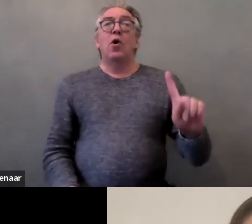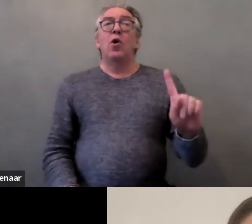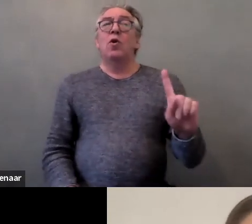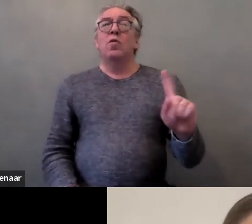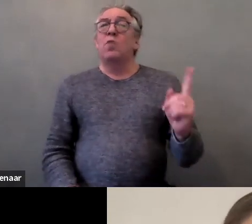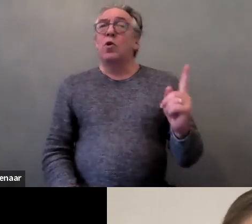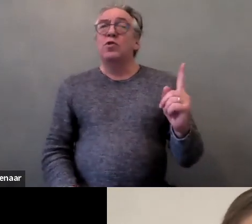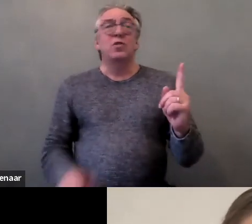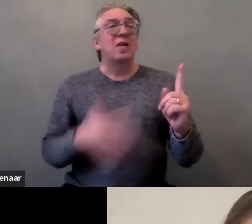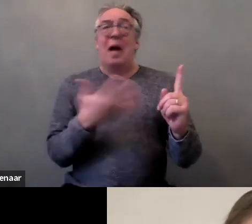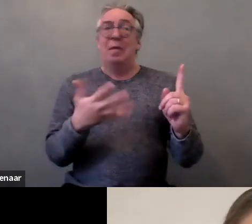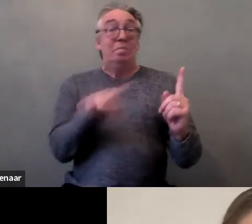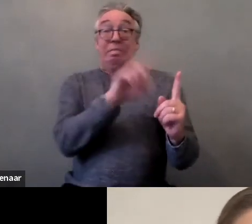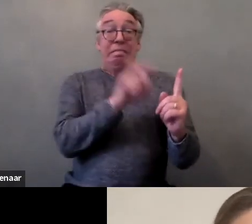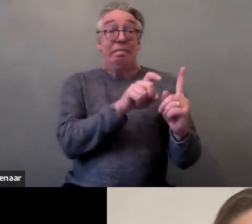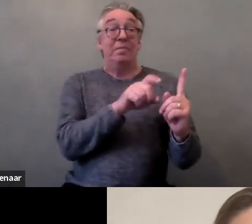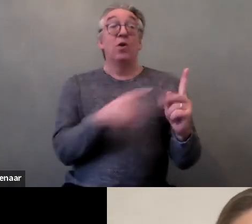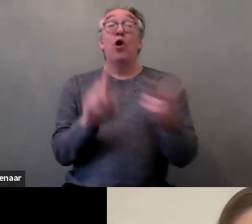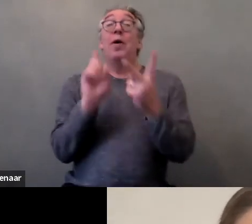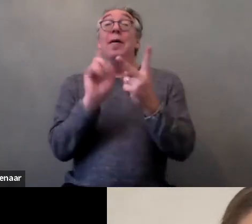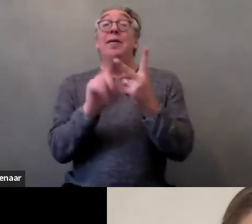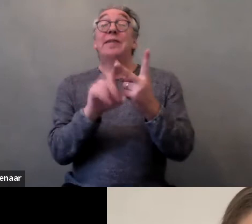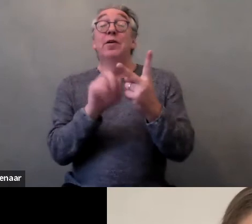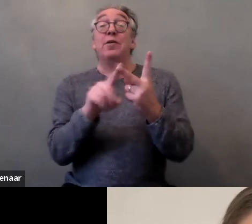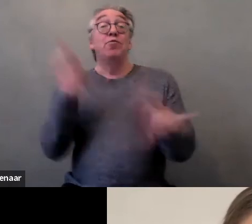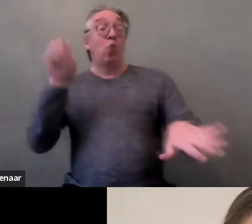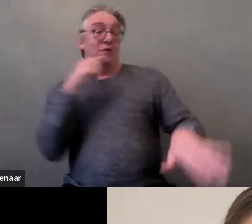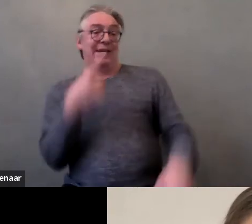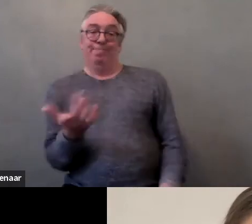So, I'll stop here and give the floor to Katarzyna Zeglicka.